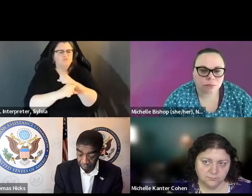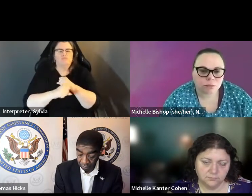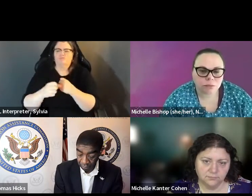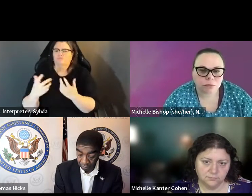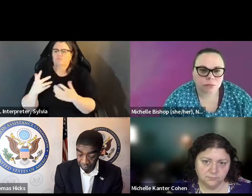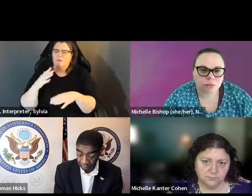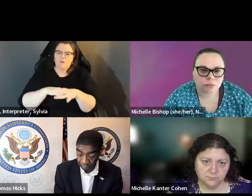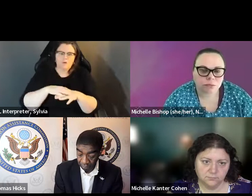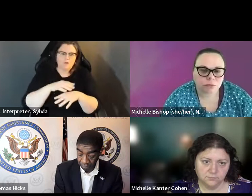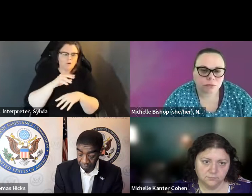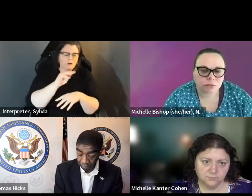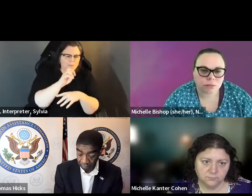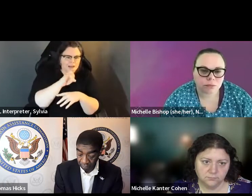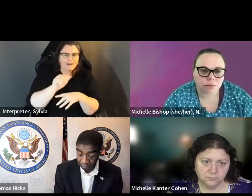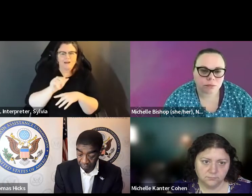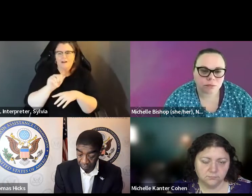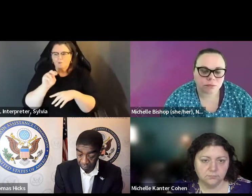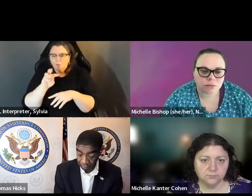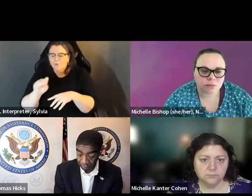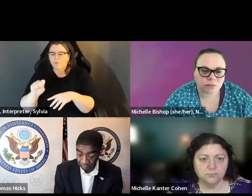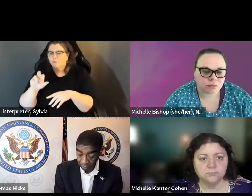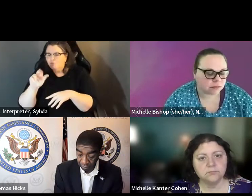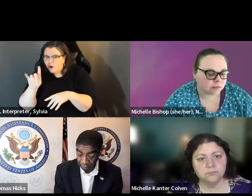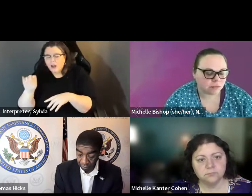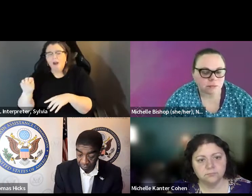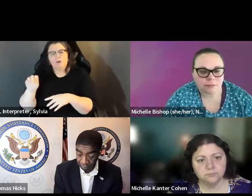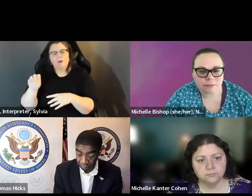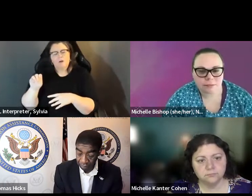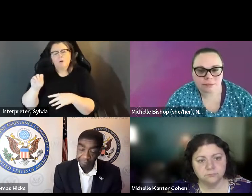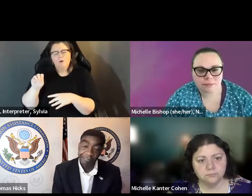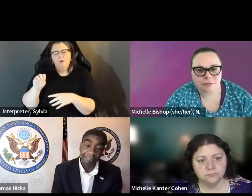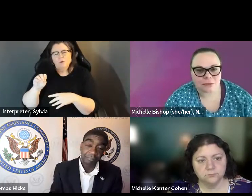some some of them clearly are. I think Leon's a good example of a account that really took it, as you know, an opportunity to work with community groups like this. Will be raised Florida and lighthouse There was a press splash There were this was on the radio we don't see, as much of that in other counties and we much of that in other counties, and we should. should. They They were? There should be a lot more education coming from our elected officials.